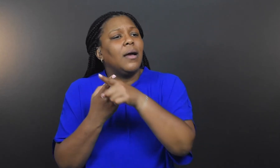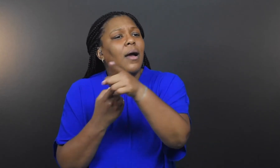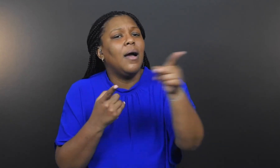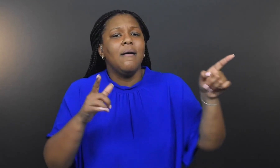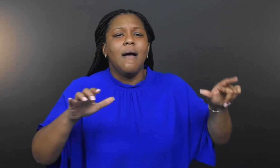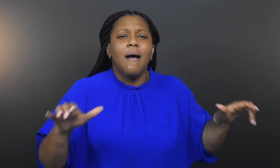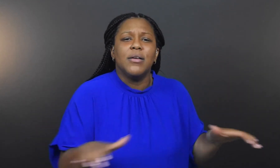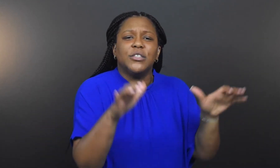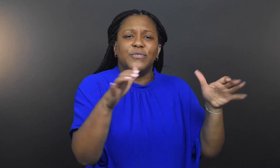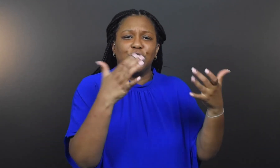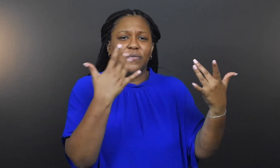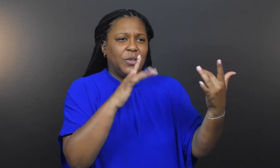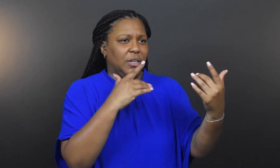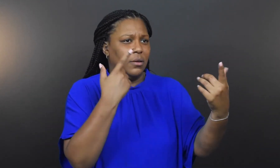close.